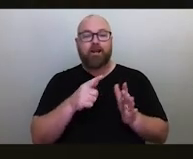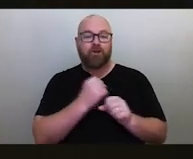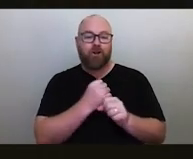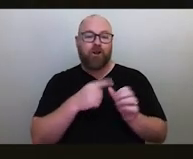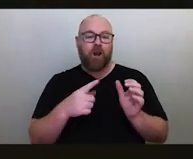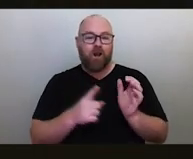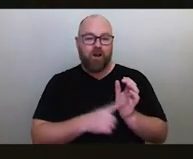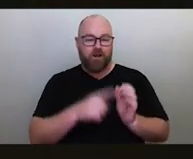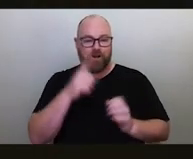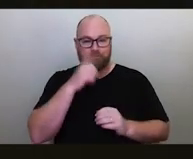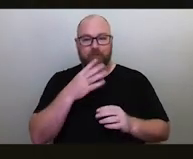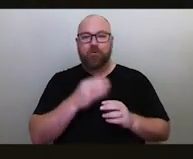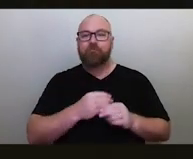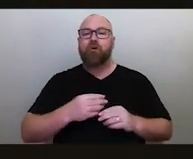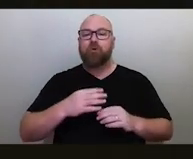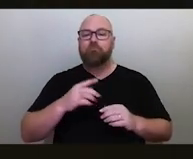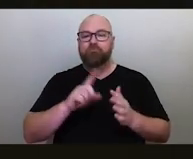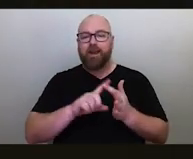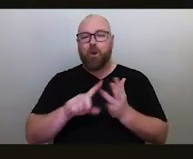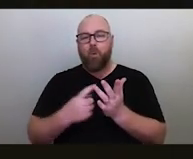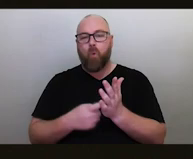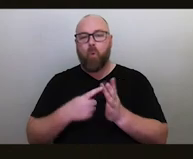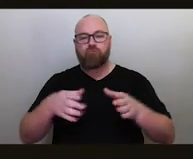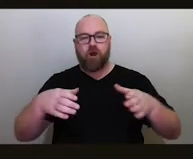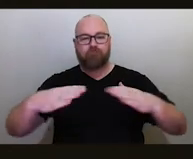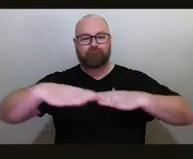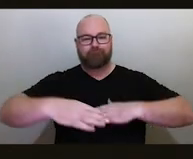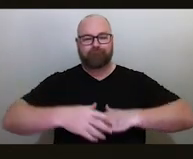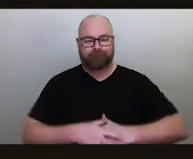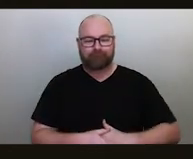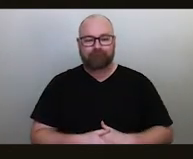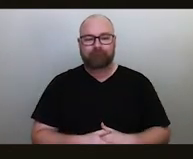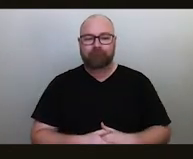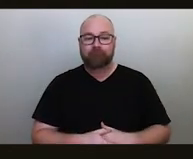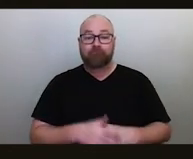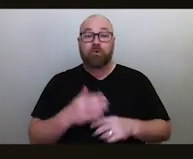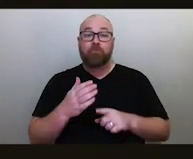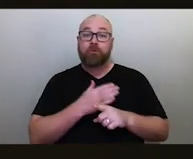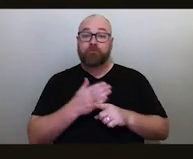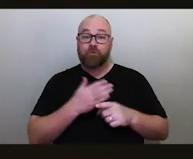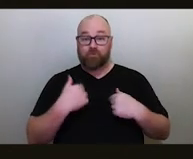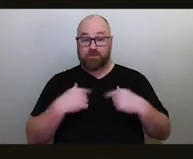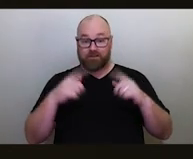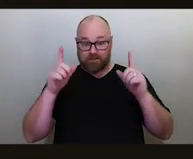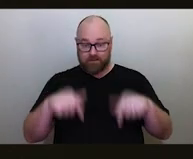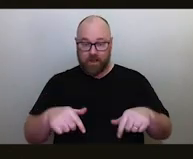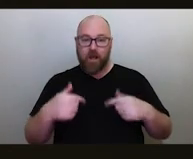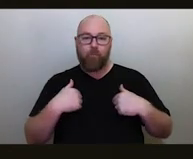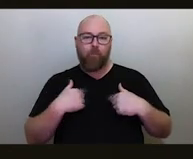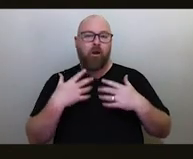as we share in this knowledge tonight. So before we start, as always, there are housekeeping issues.